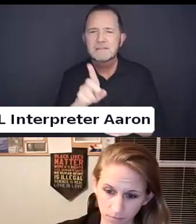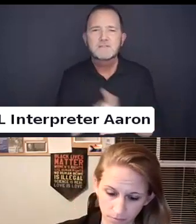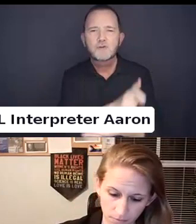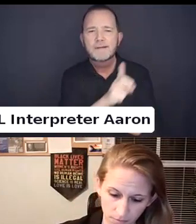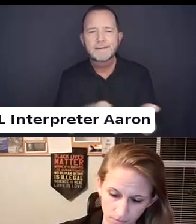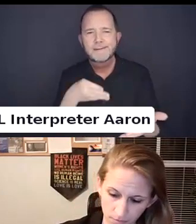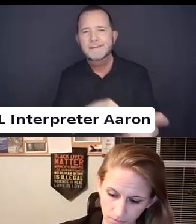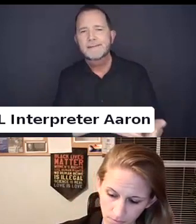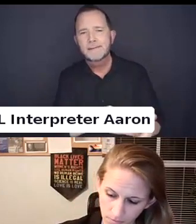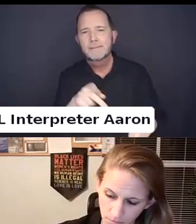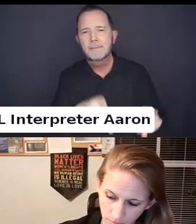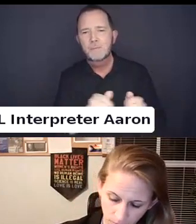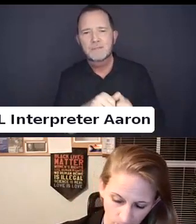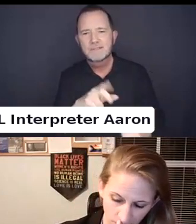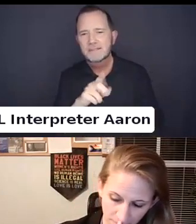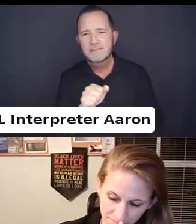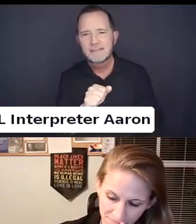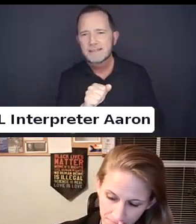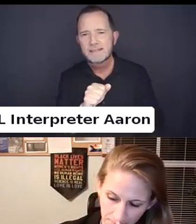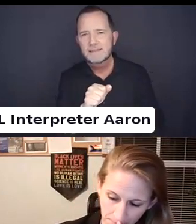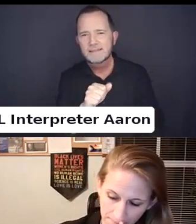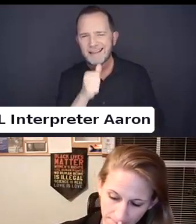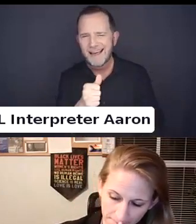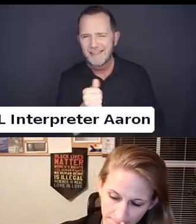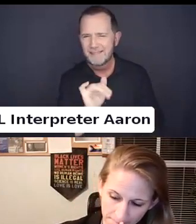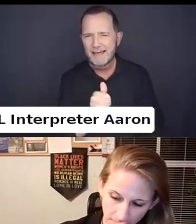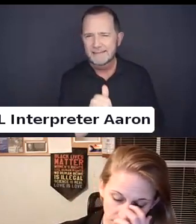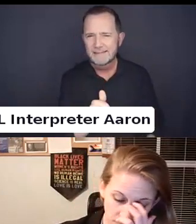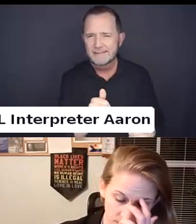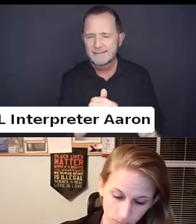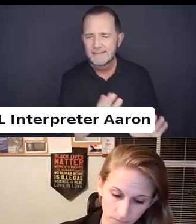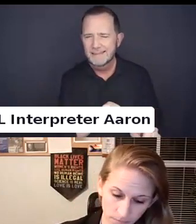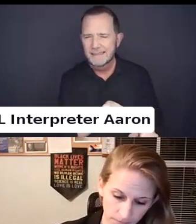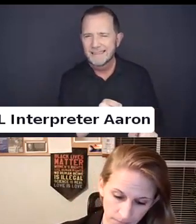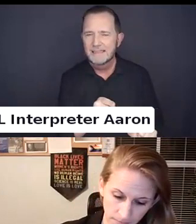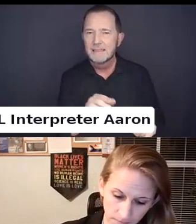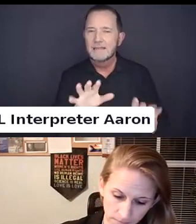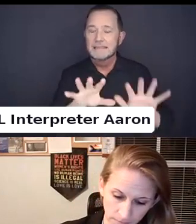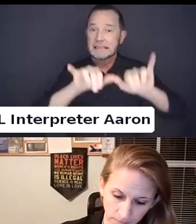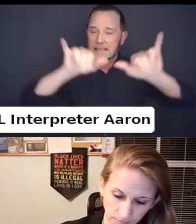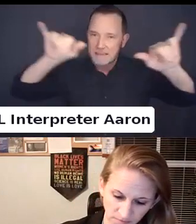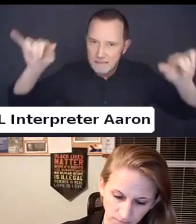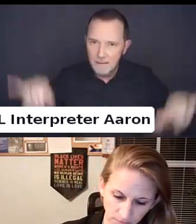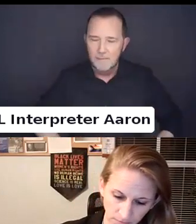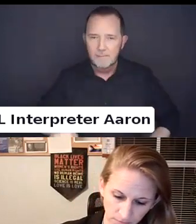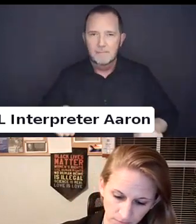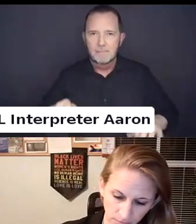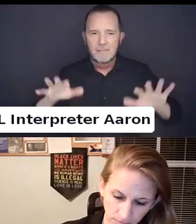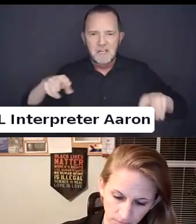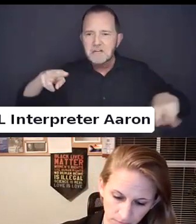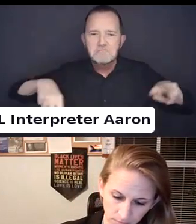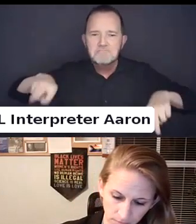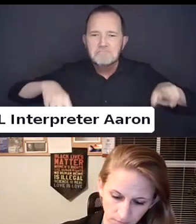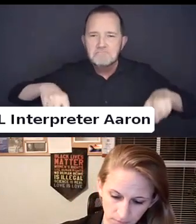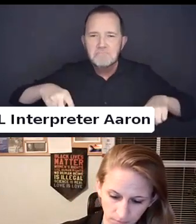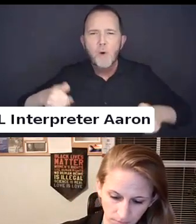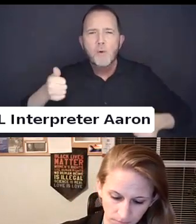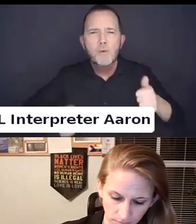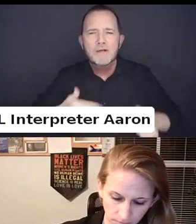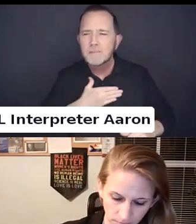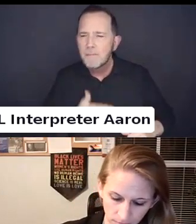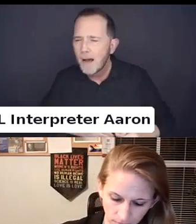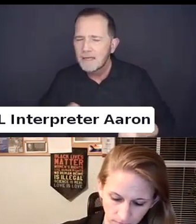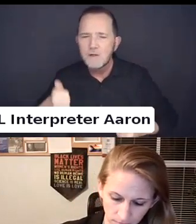It is a system of oppression that decides what bodies and minds and functions are best